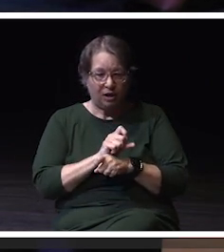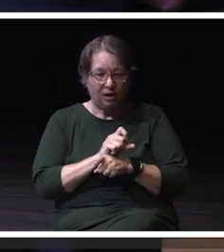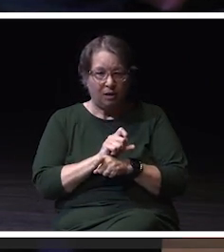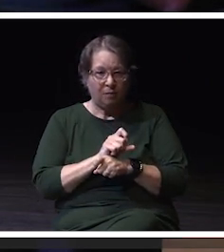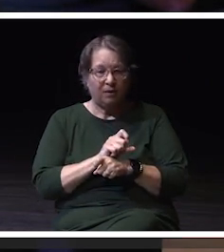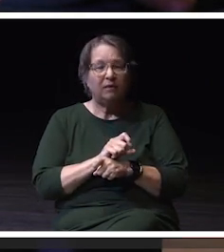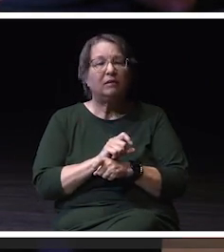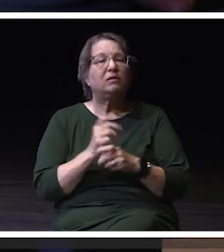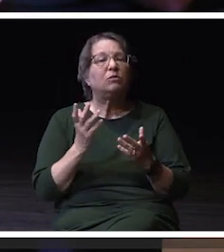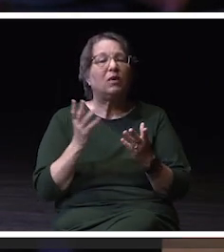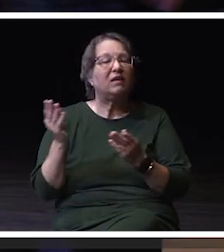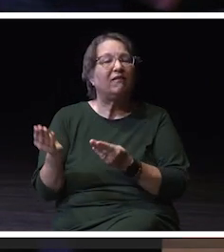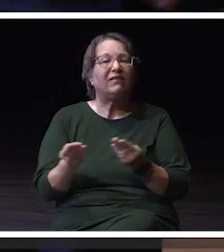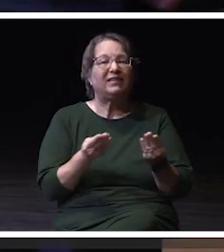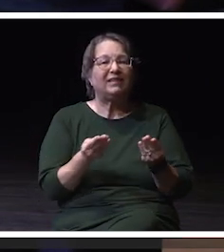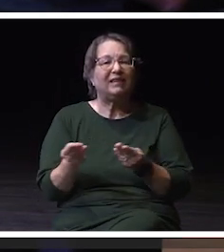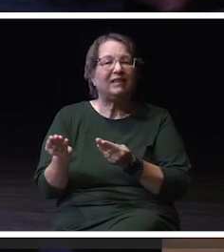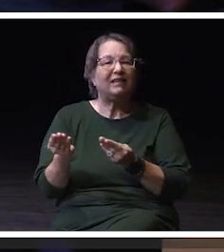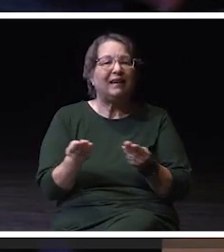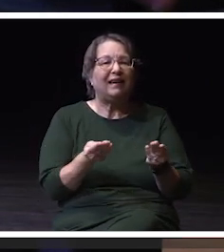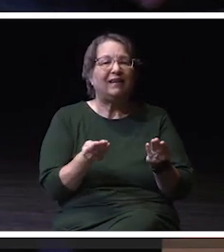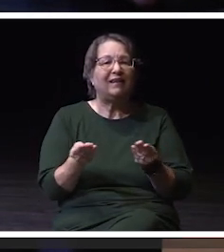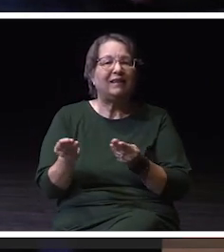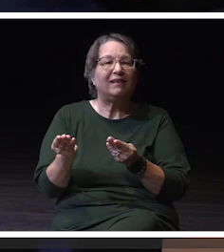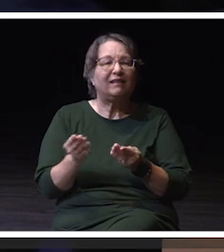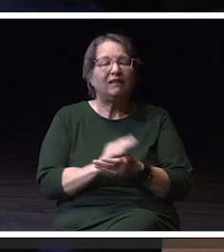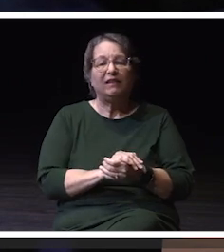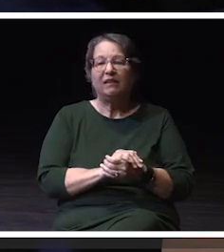When it comes to issues, free speech,